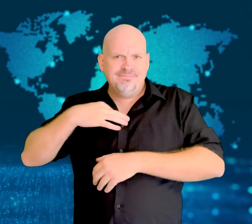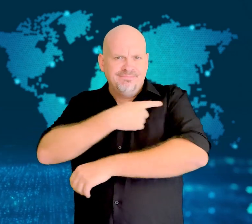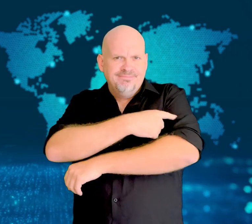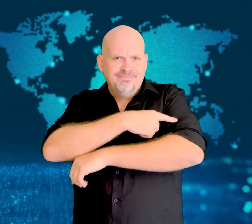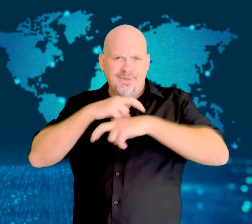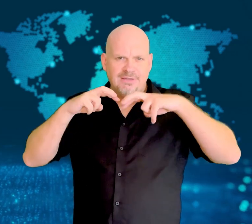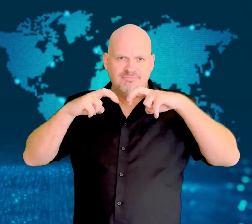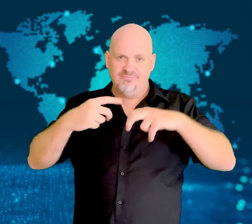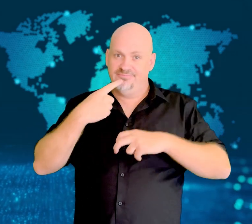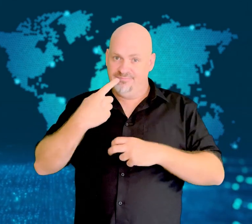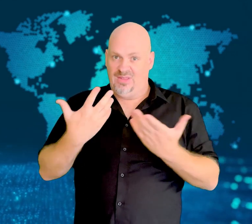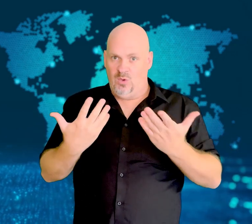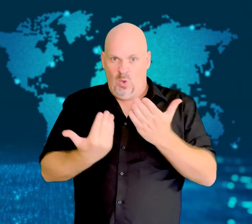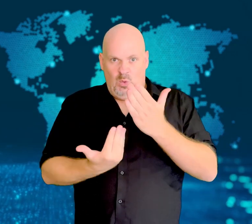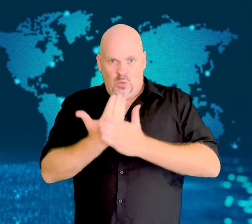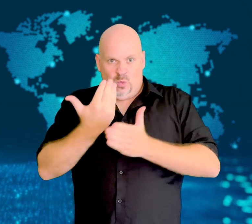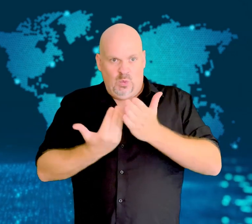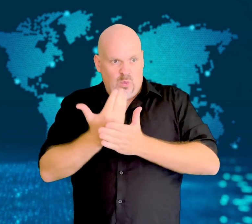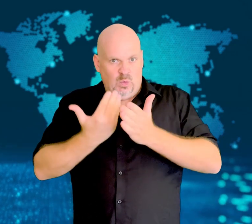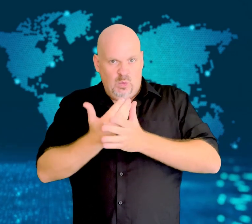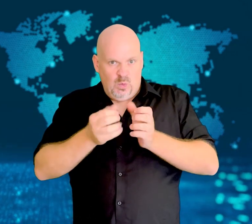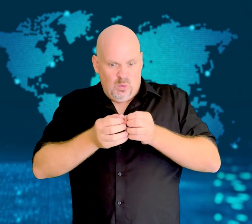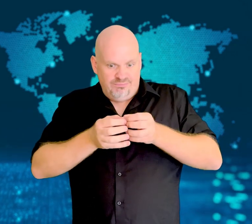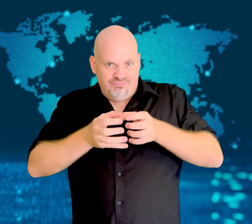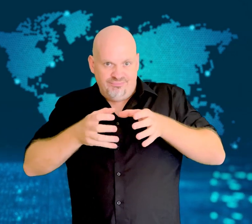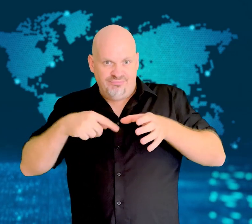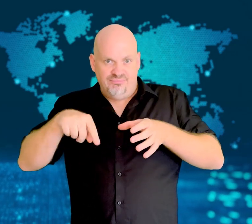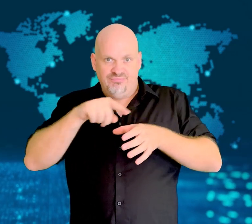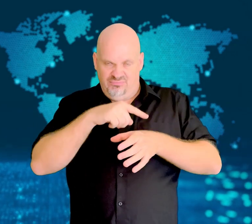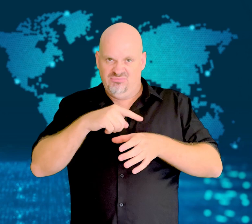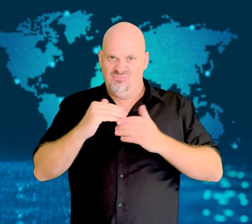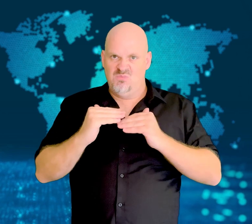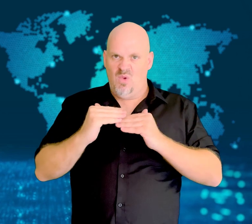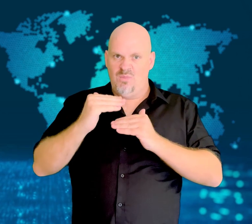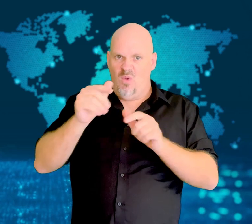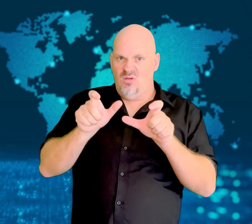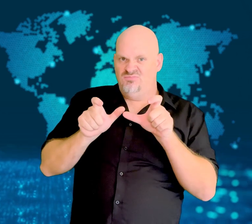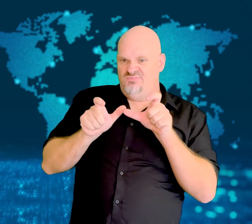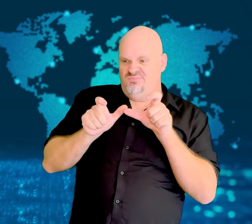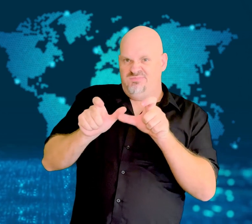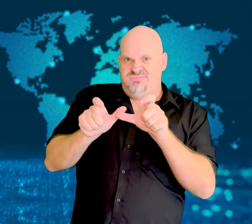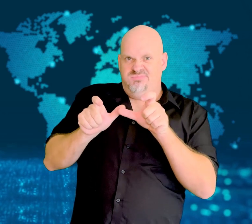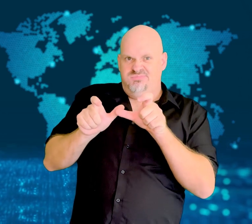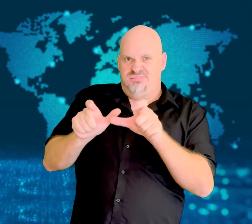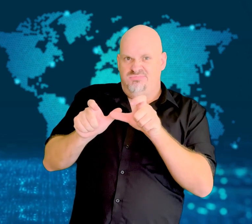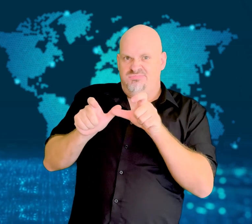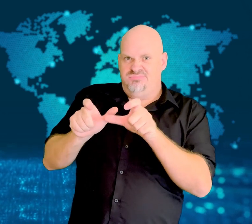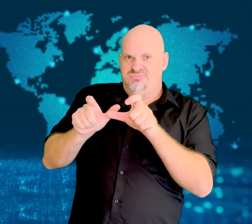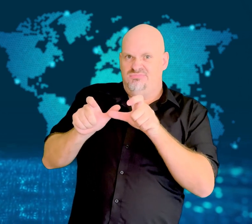The Indian Council of Medical Research (ICMR) explained that